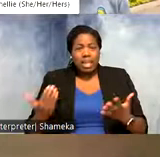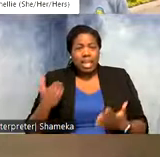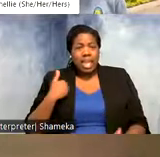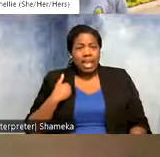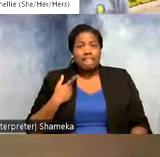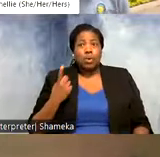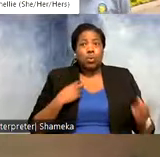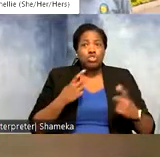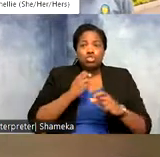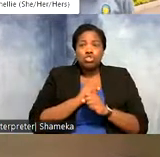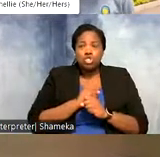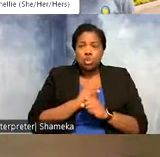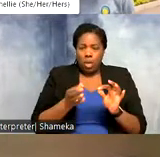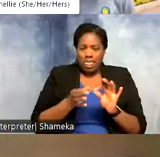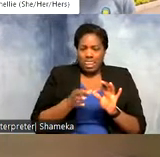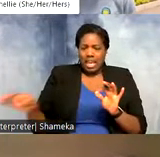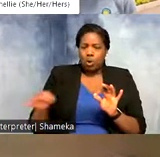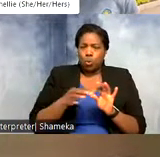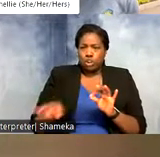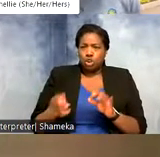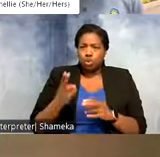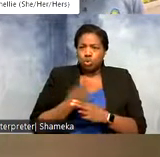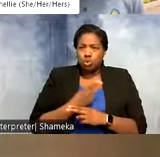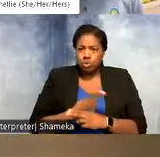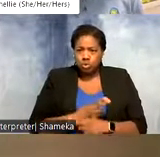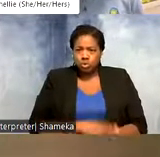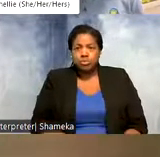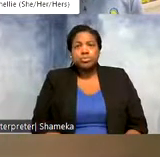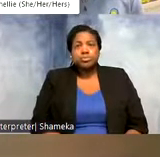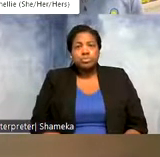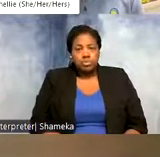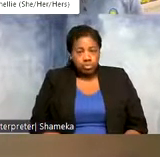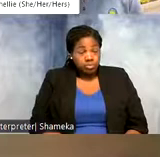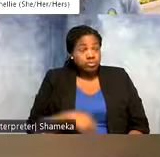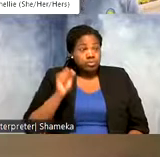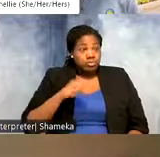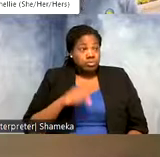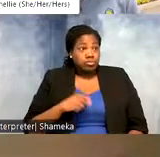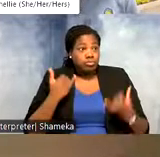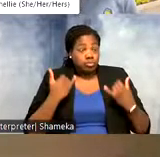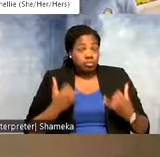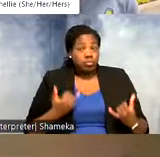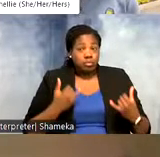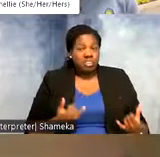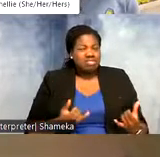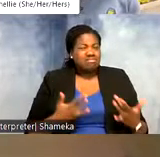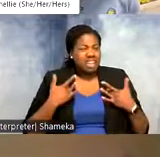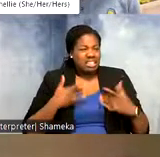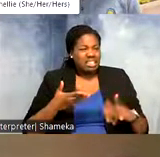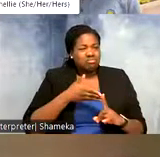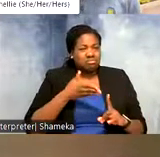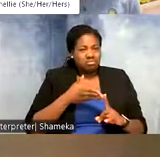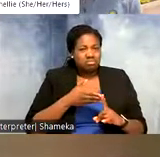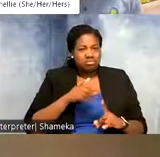What language of code do you use? >>Allie: so right now I primarily use the R coding language